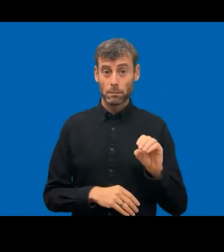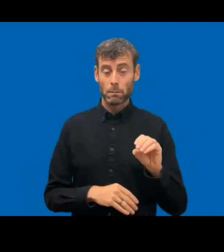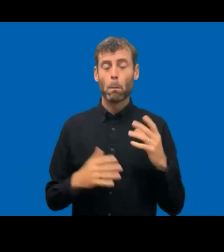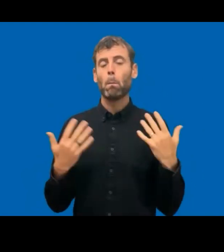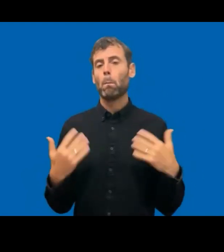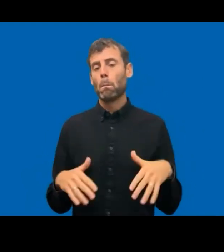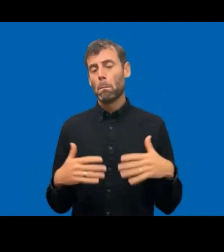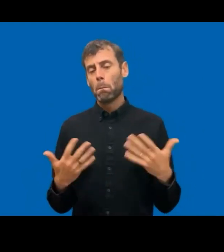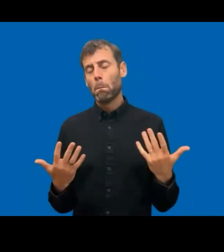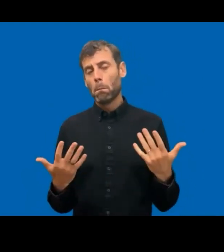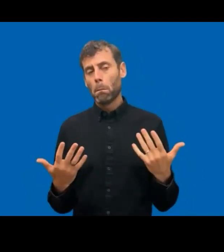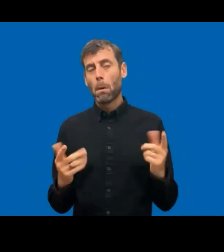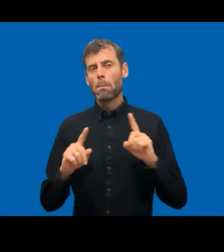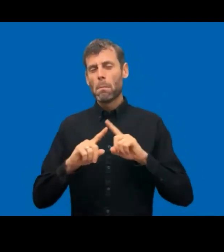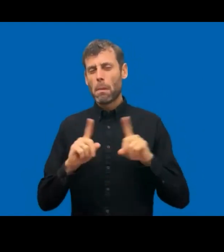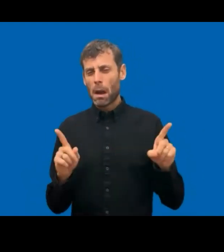where we want to be.